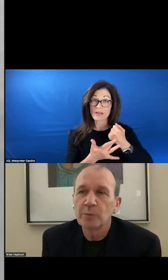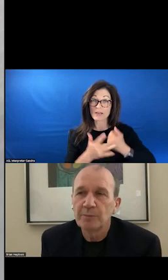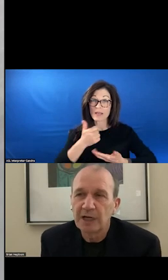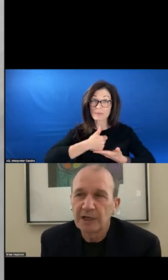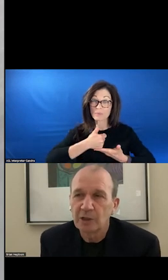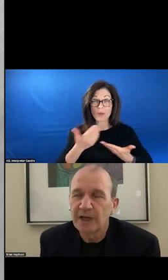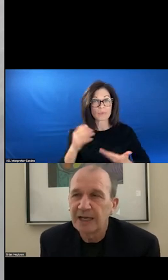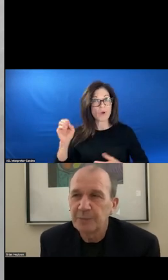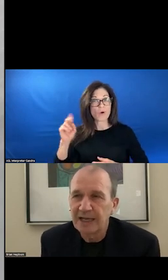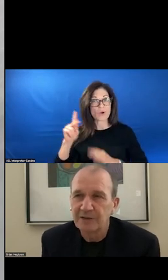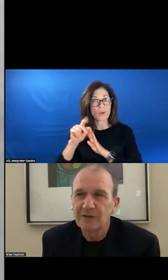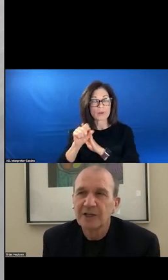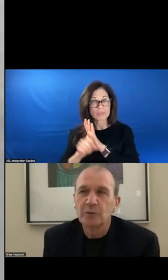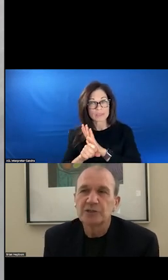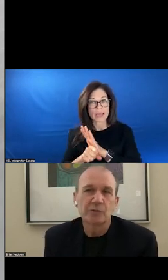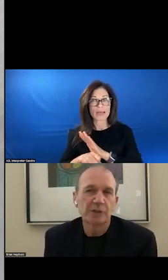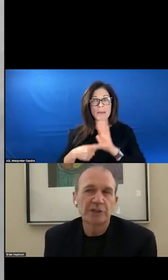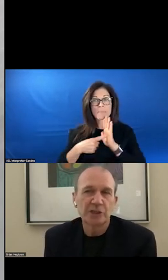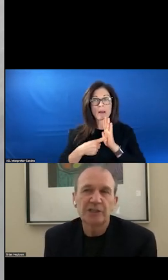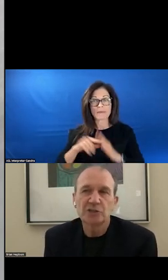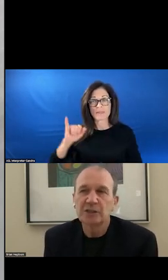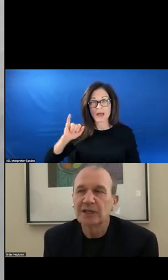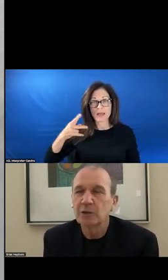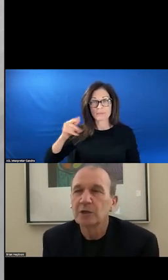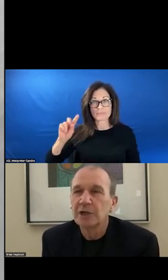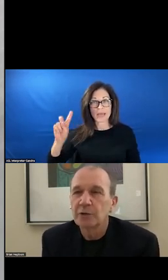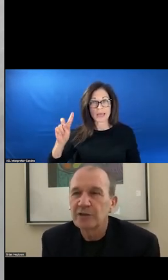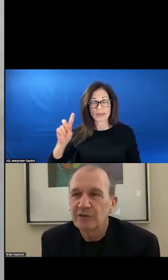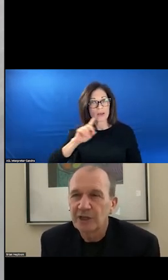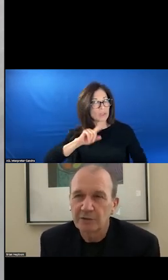MODEL OF THE IPADS, WHICH IS CHANGING HOW CRISIS CARE